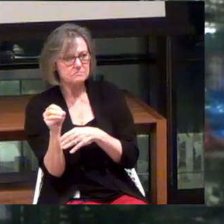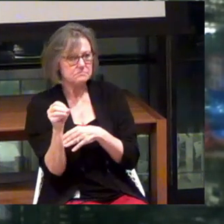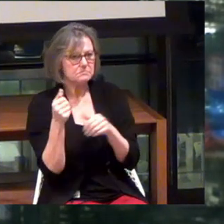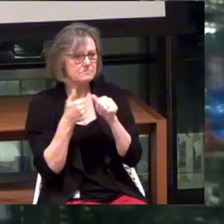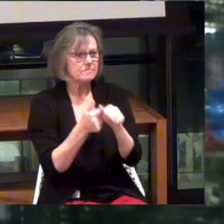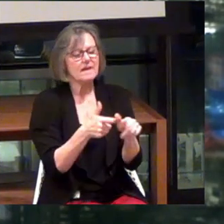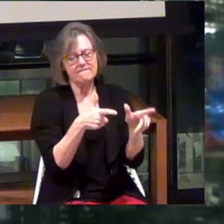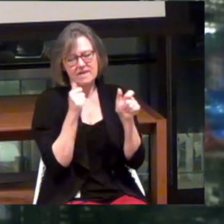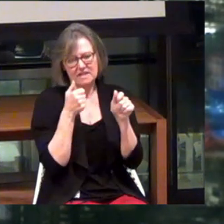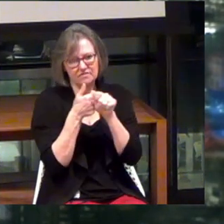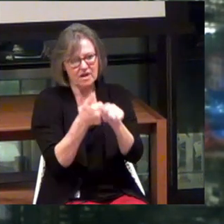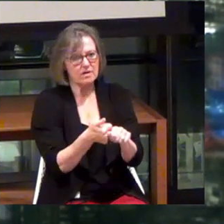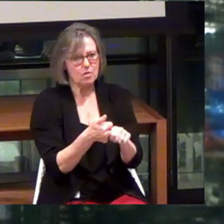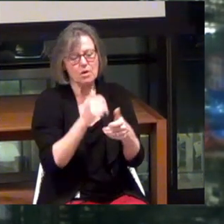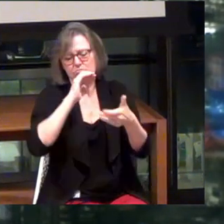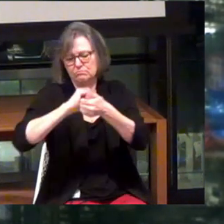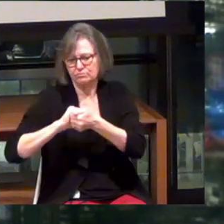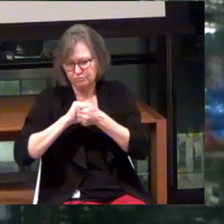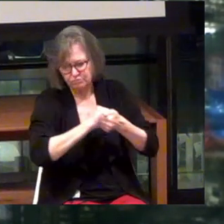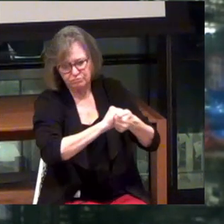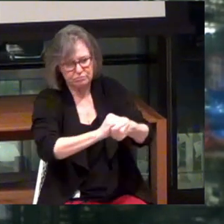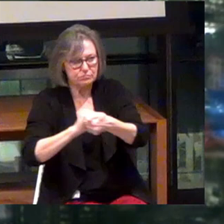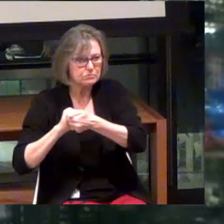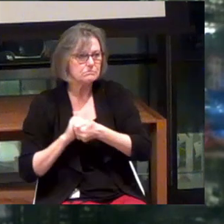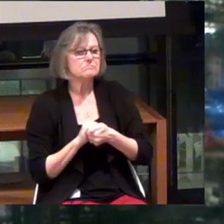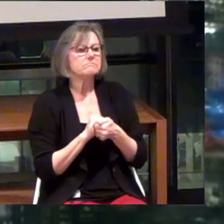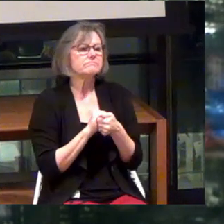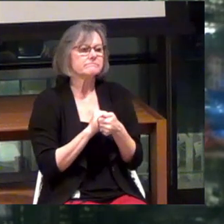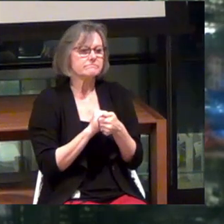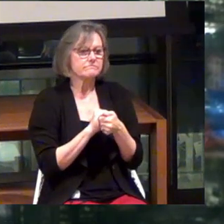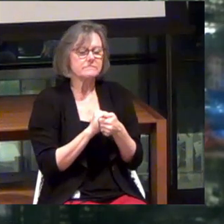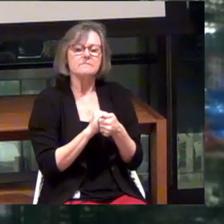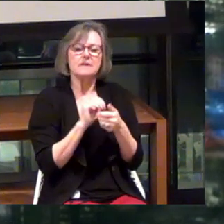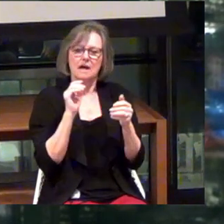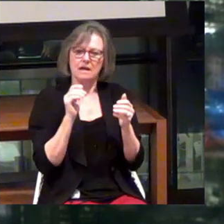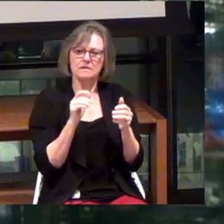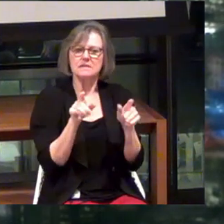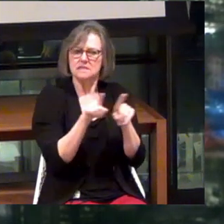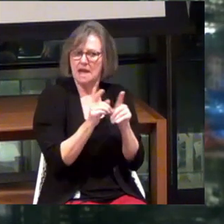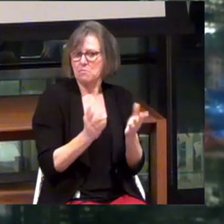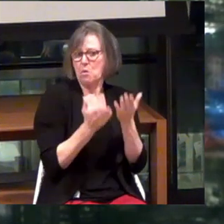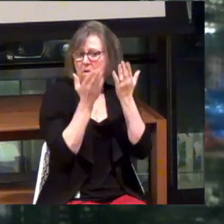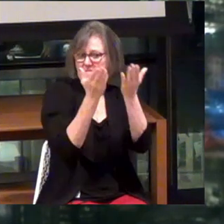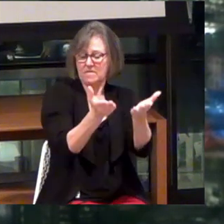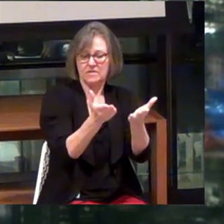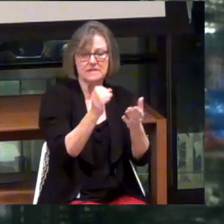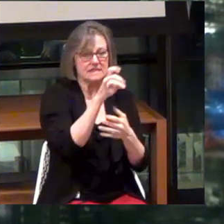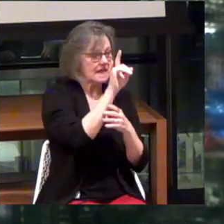Fast following or collaborating with. And so I would extend the same offer, I think, that Sandy extended.